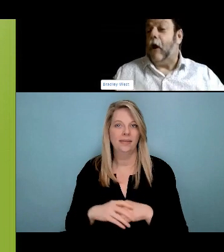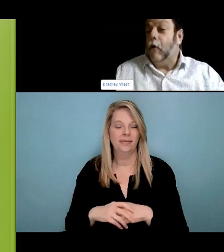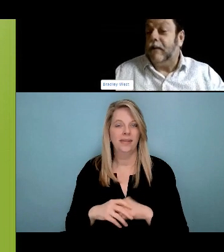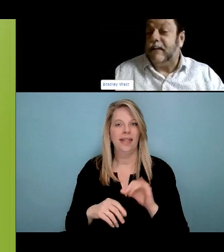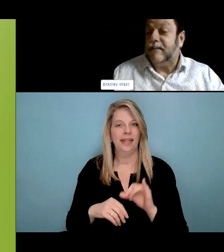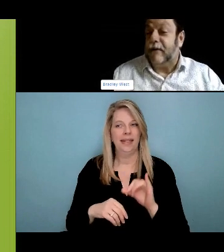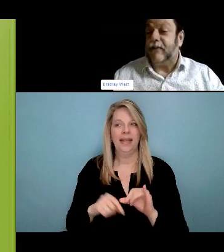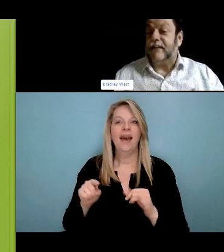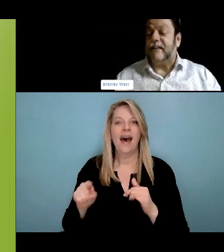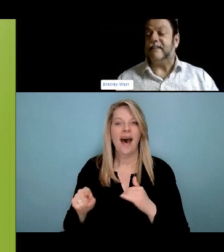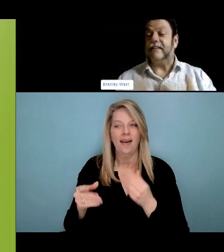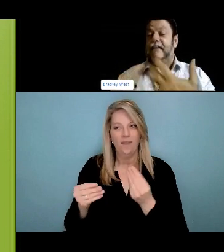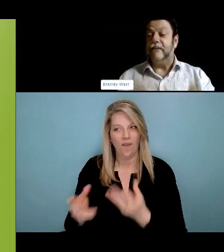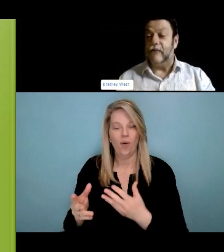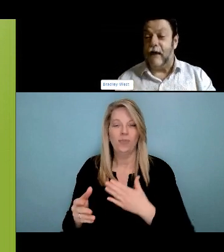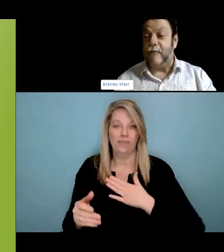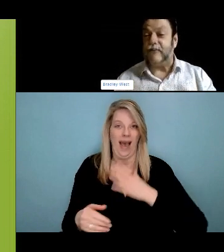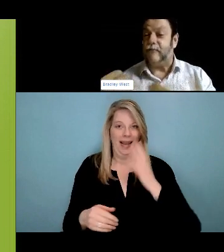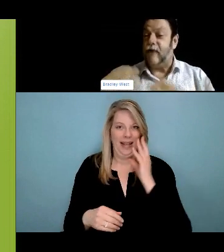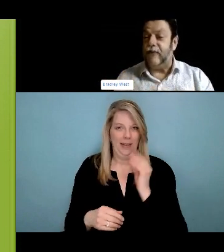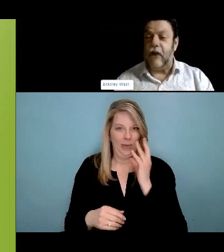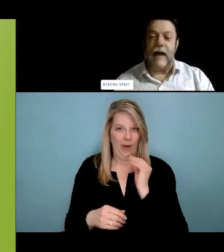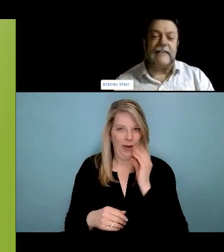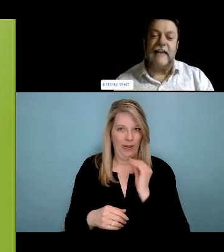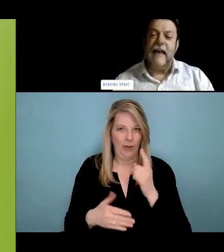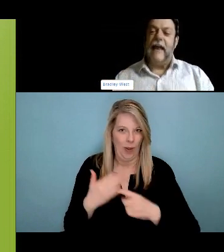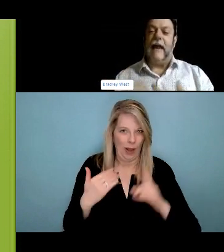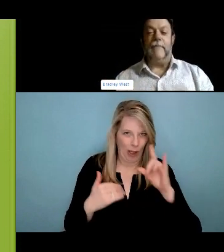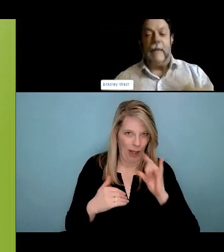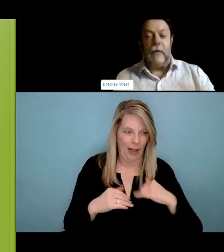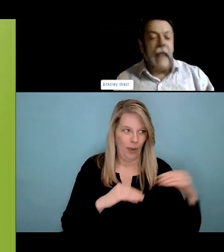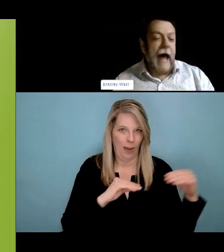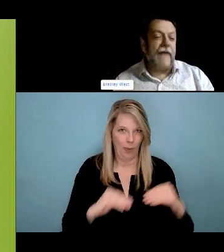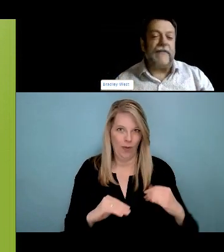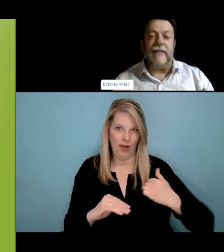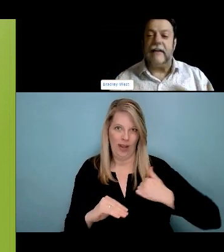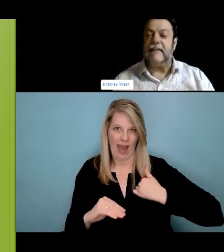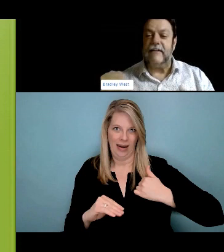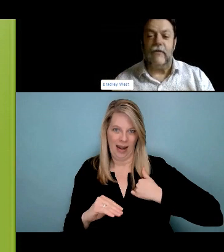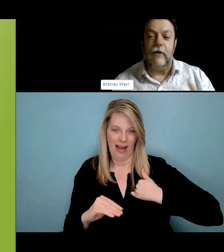Kind of cry but not cry. I just, releasing that energy that we've been building out.